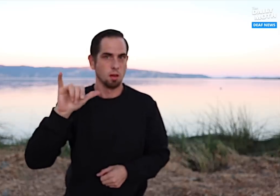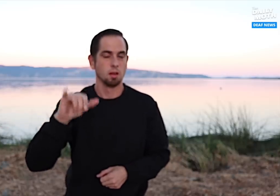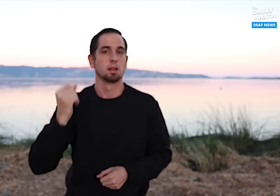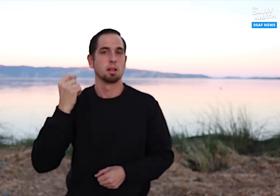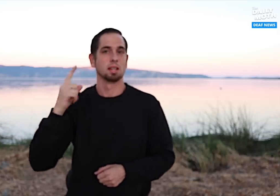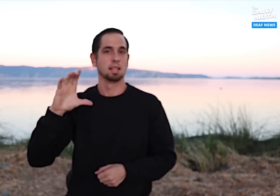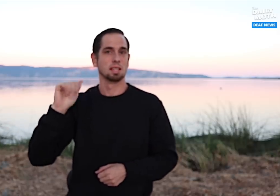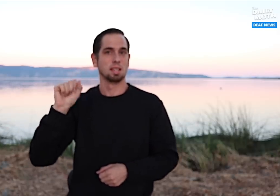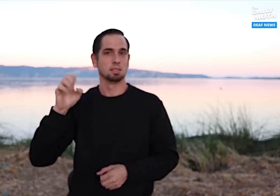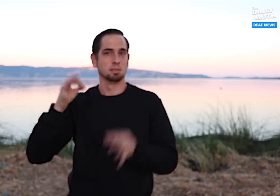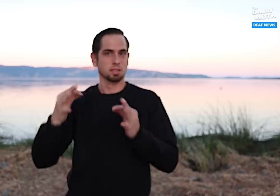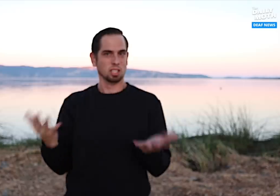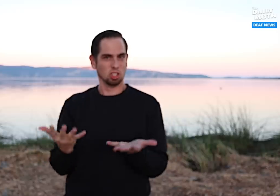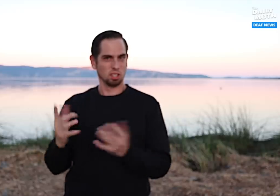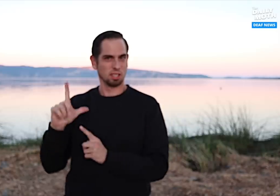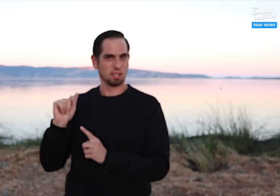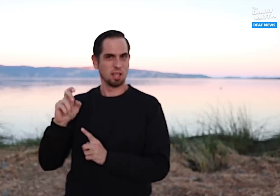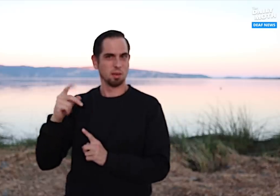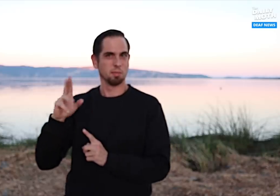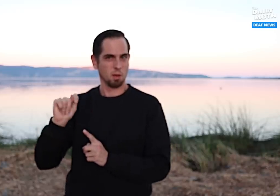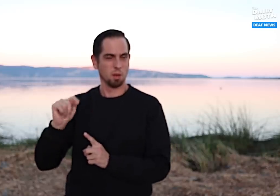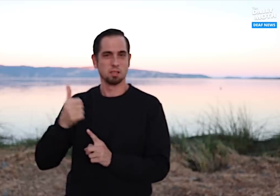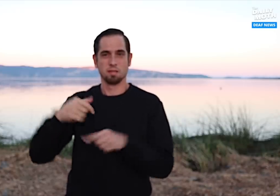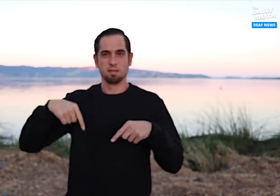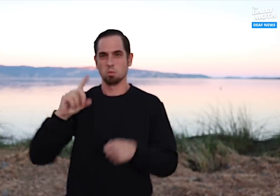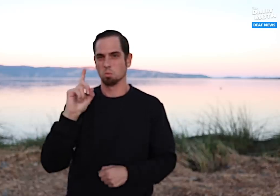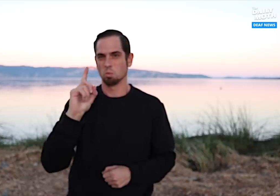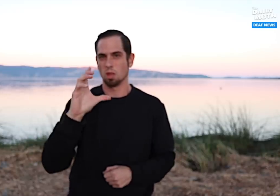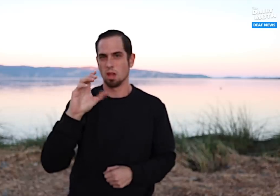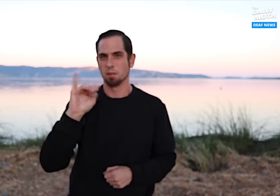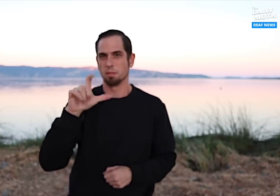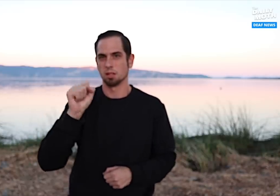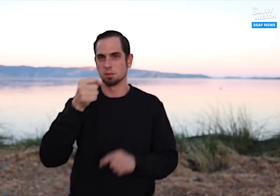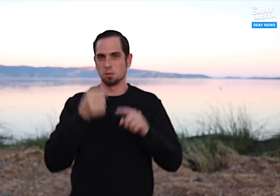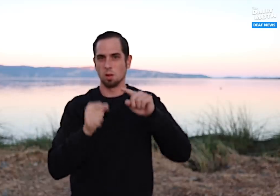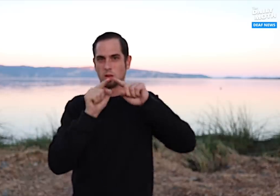The case is here in Lakeport, which is about 100 miles down south,